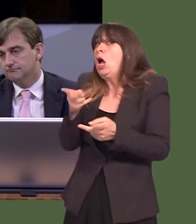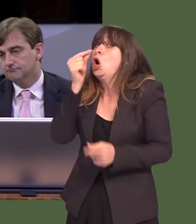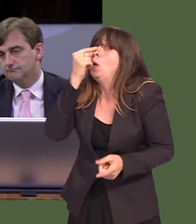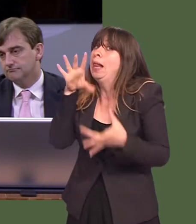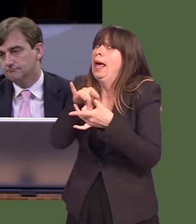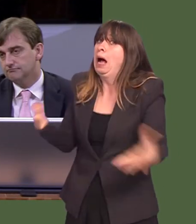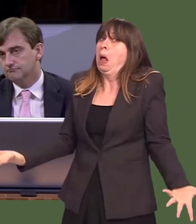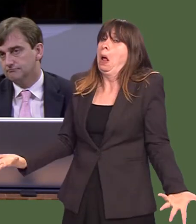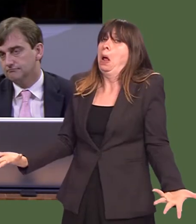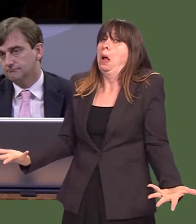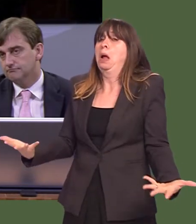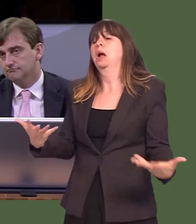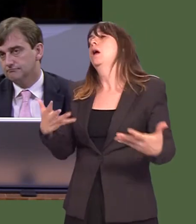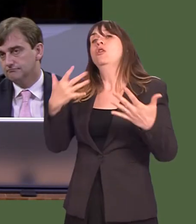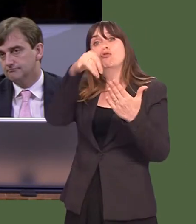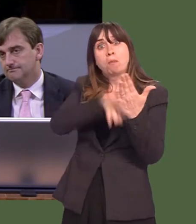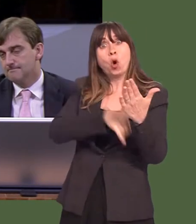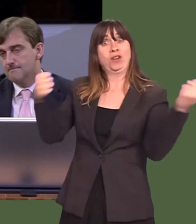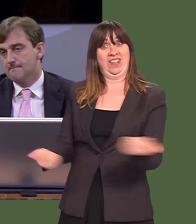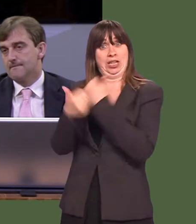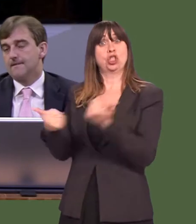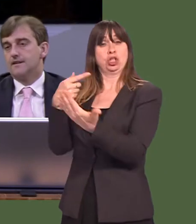report to be made available because it has been finished.